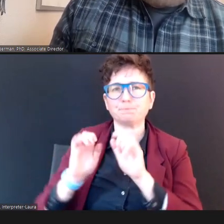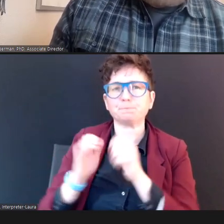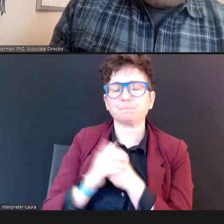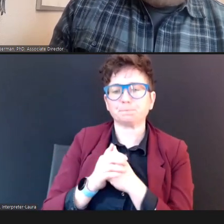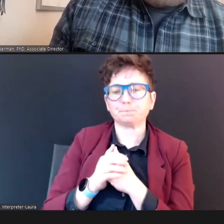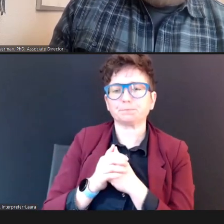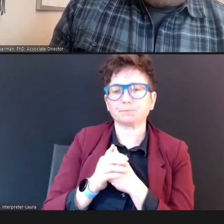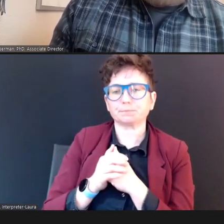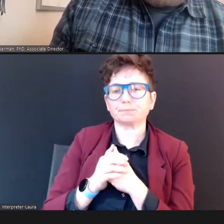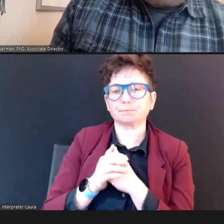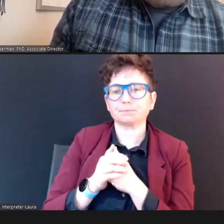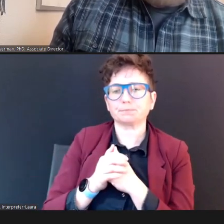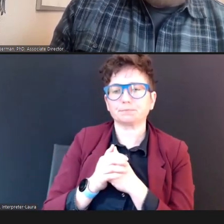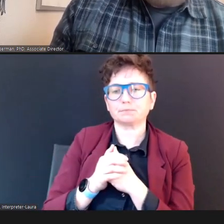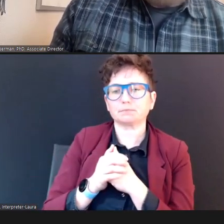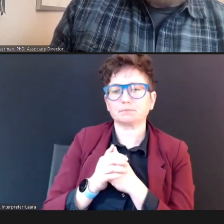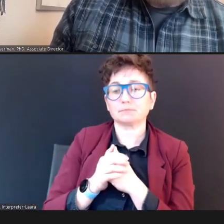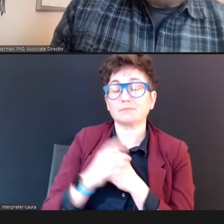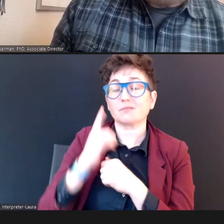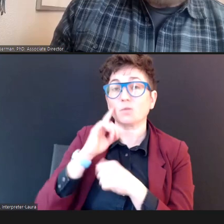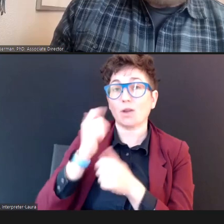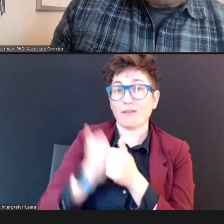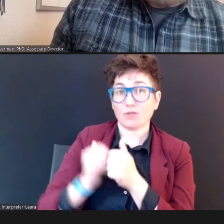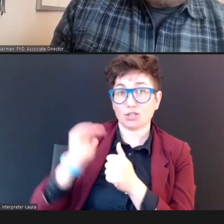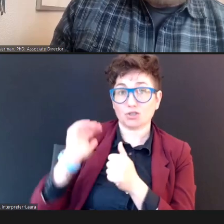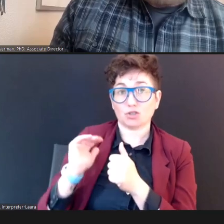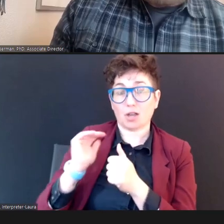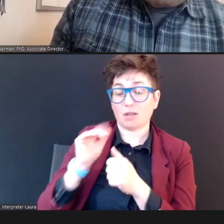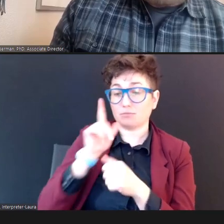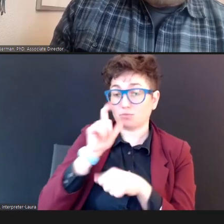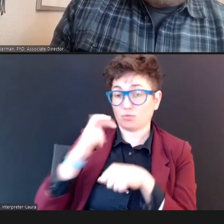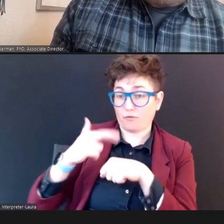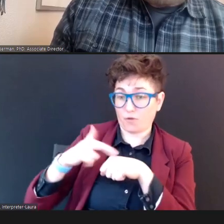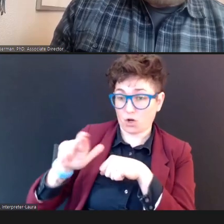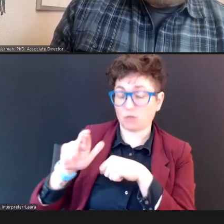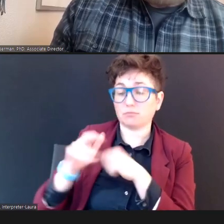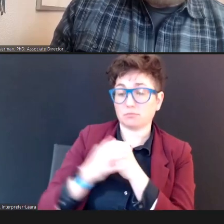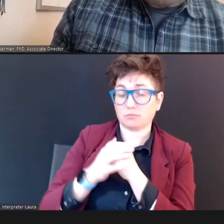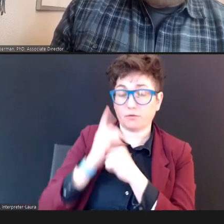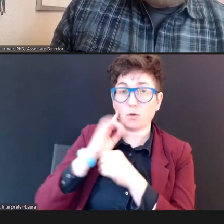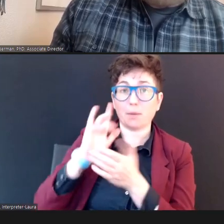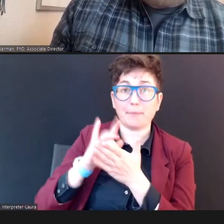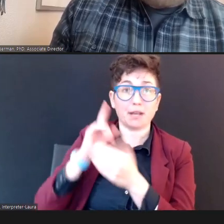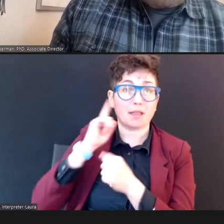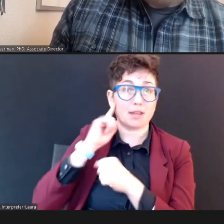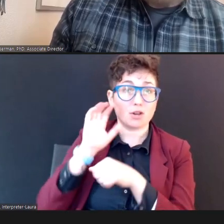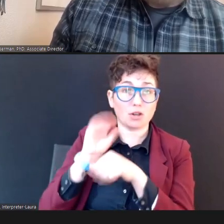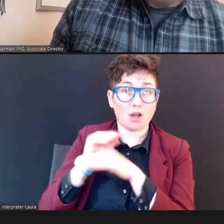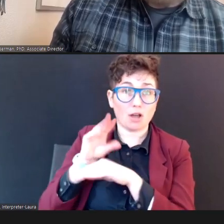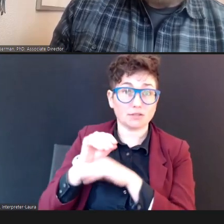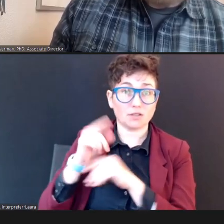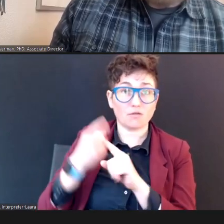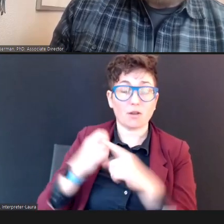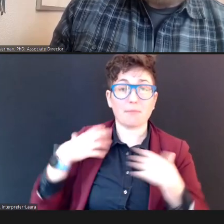For every child, that's referred for middle ear consultation from a healthcare provider, then we want to use the diagnostic follow up